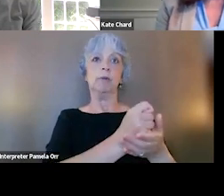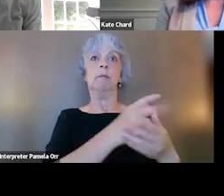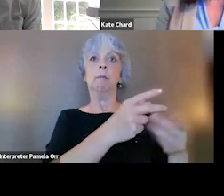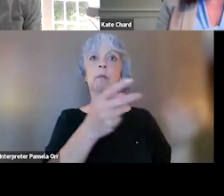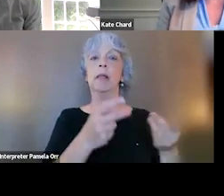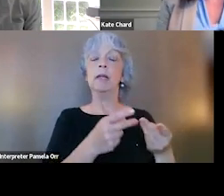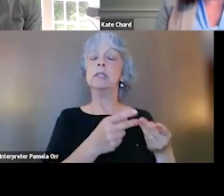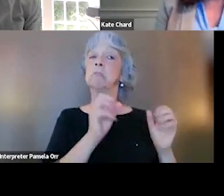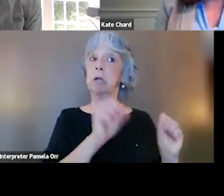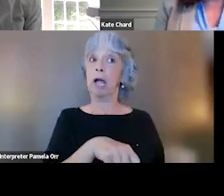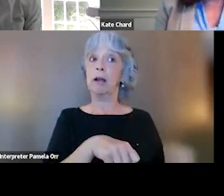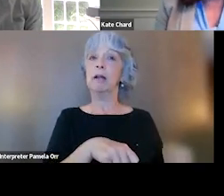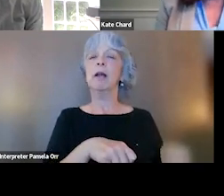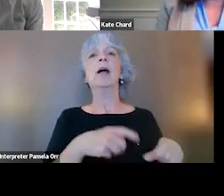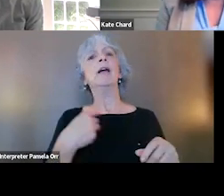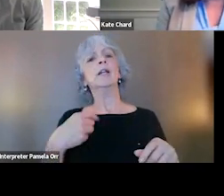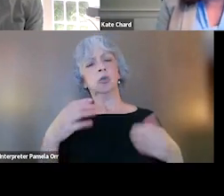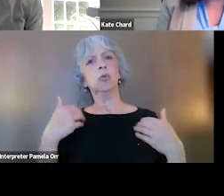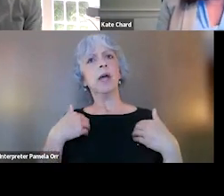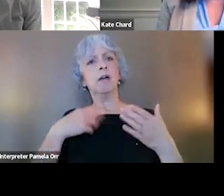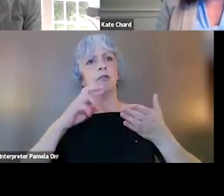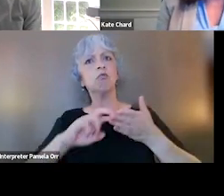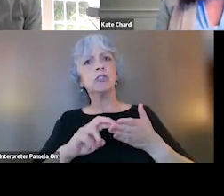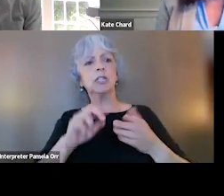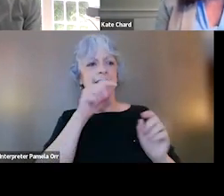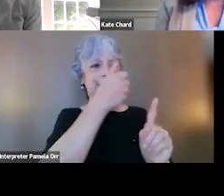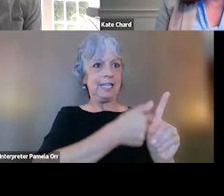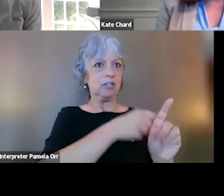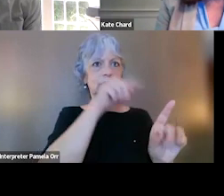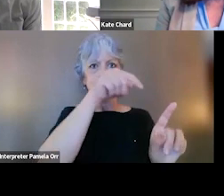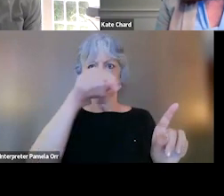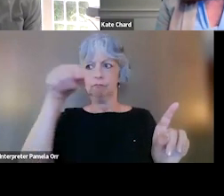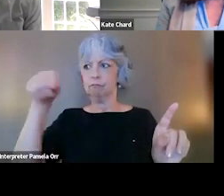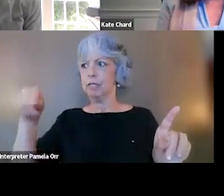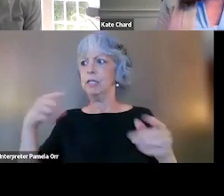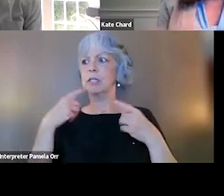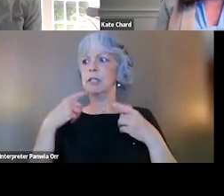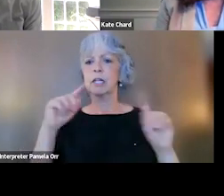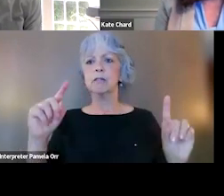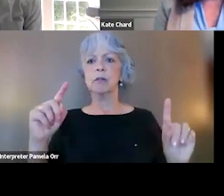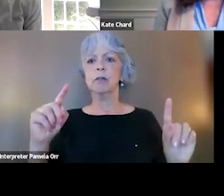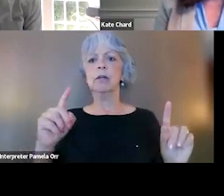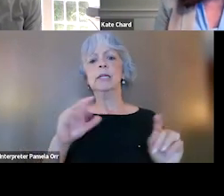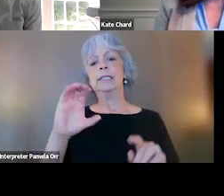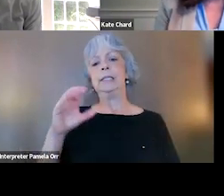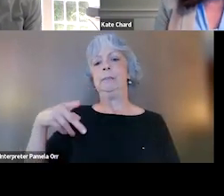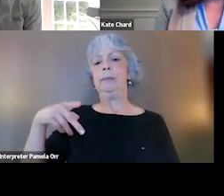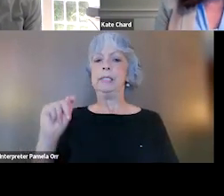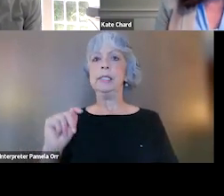and has it been researched in those environments to show that it works effectively. So in this case, CPT has been shown to be effective